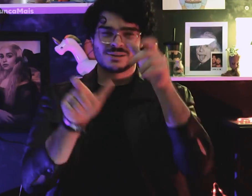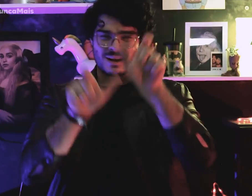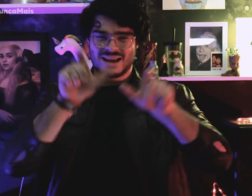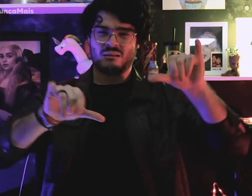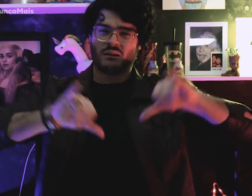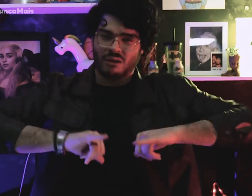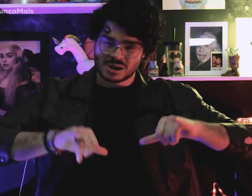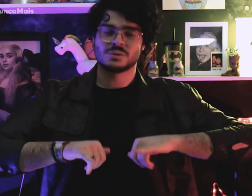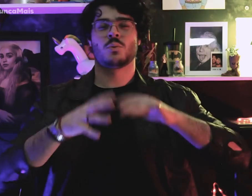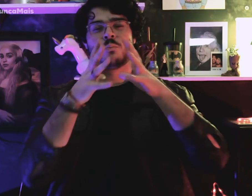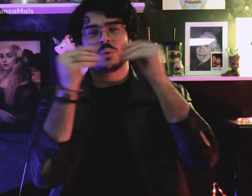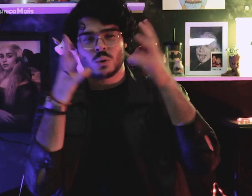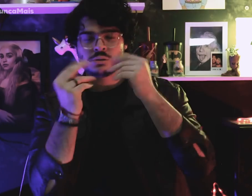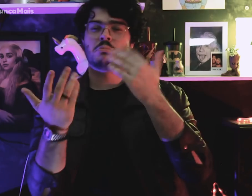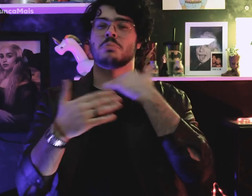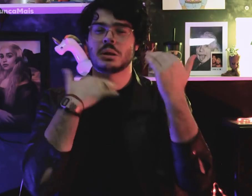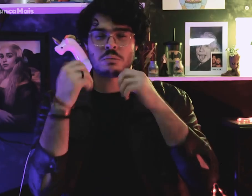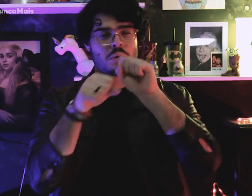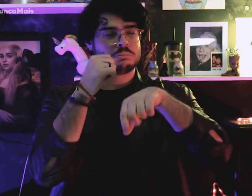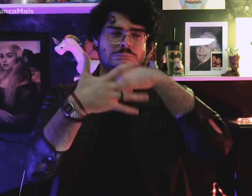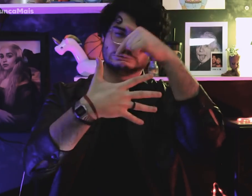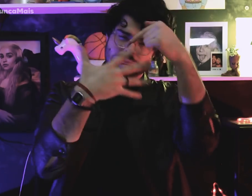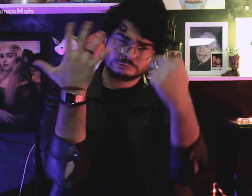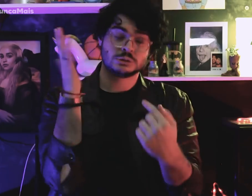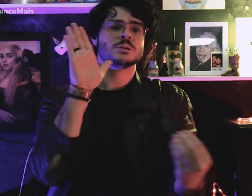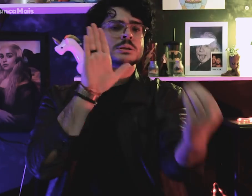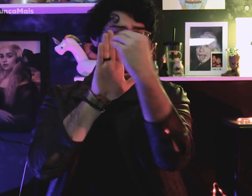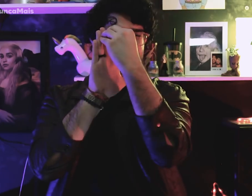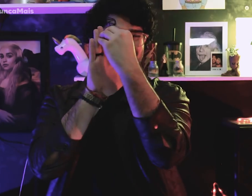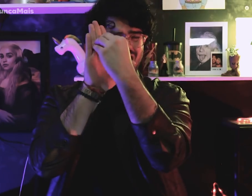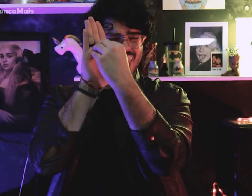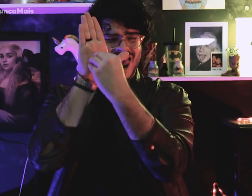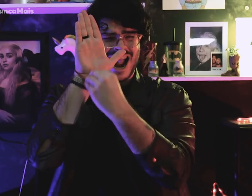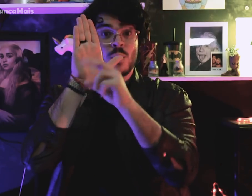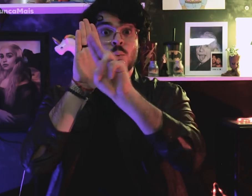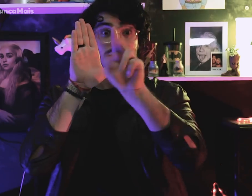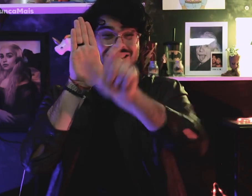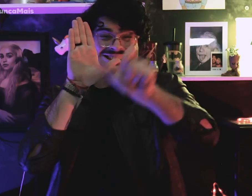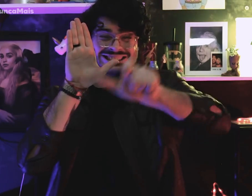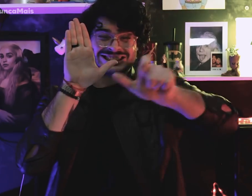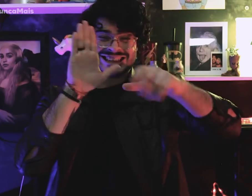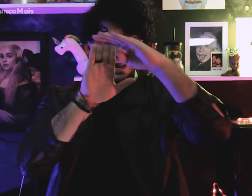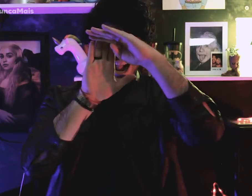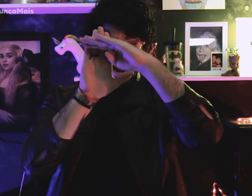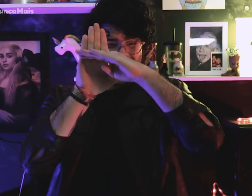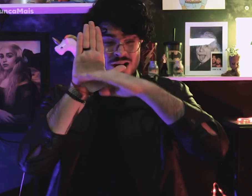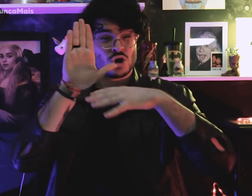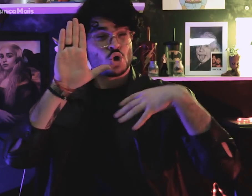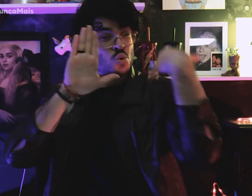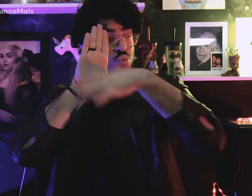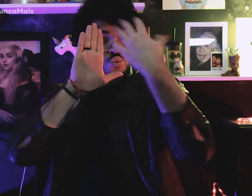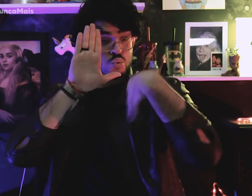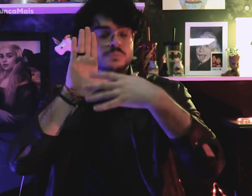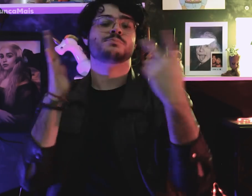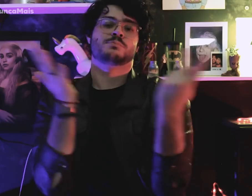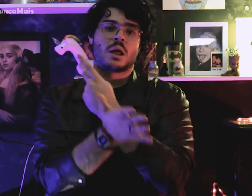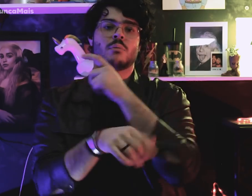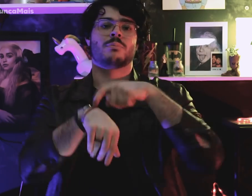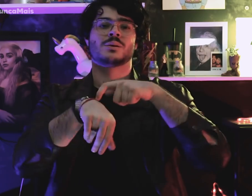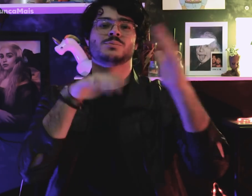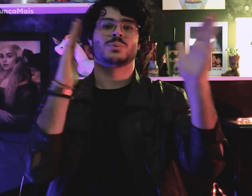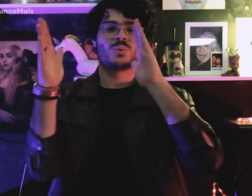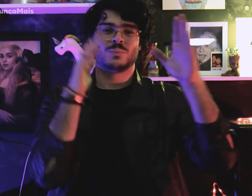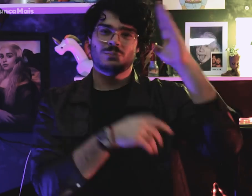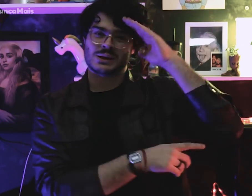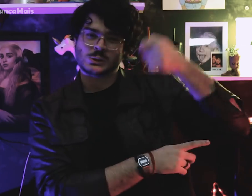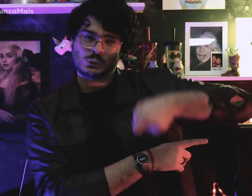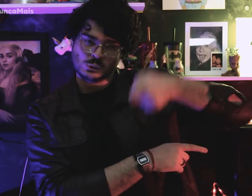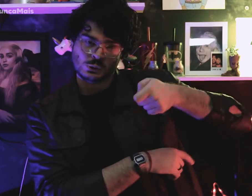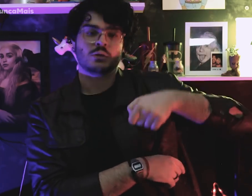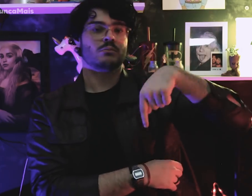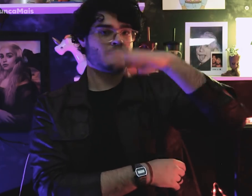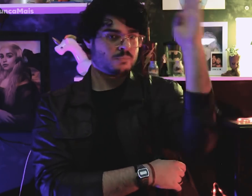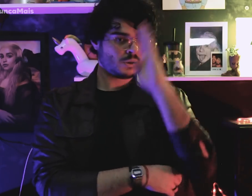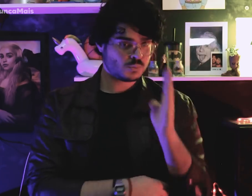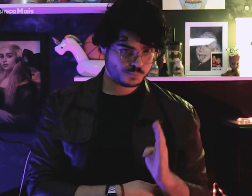Existe uma lista com o nome das vítimas da ditadura militar no país.